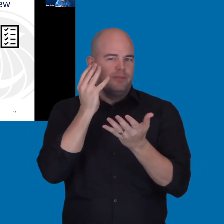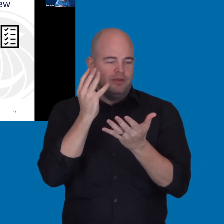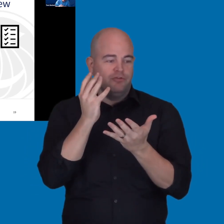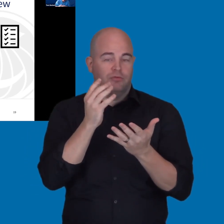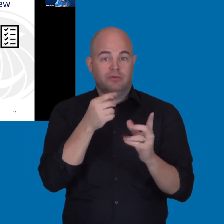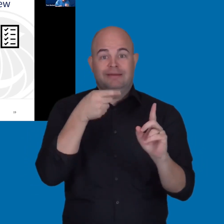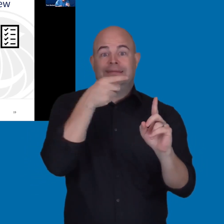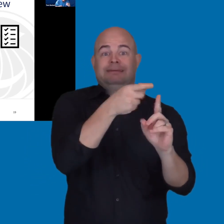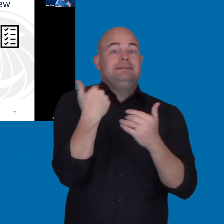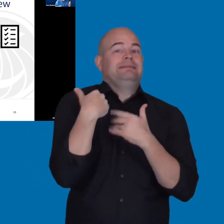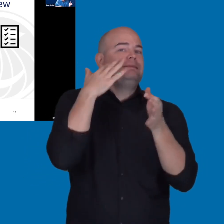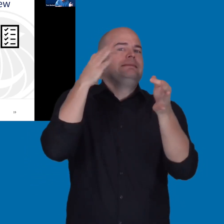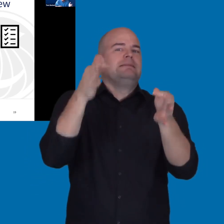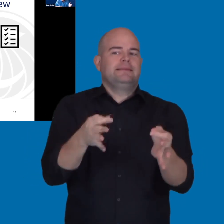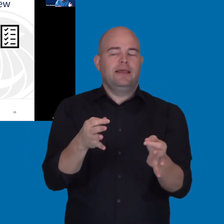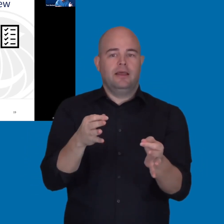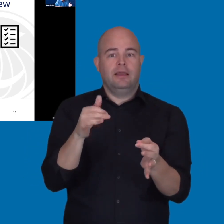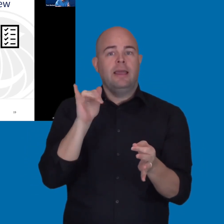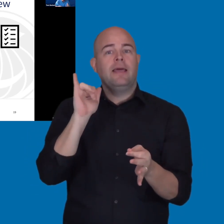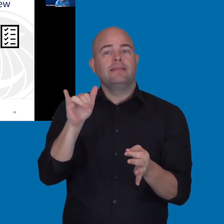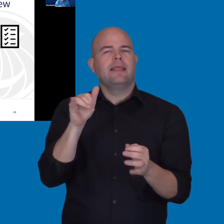Is it a high impact solution